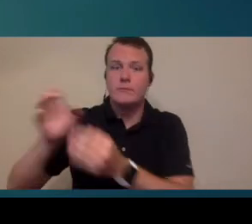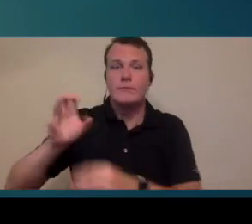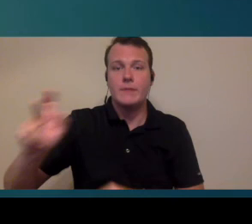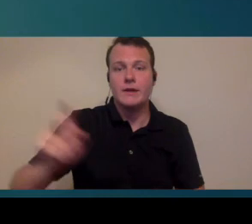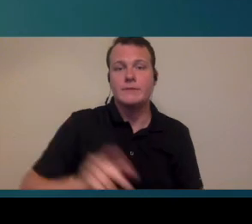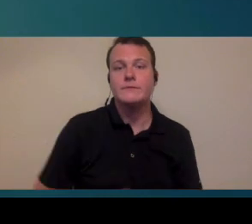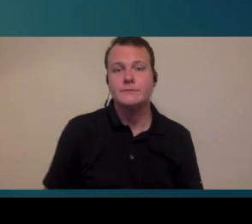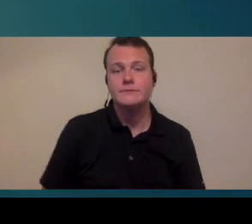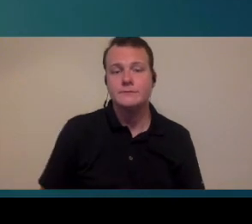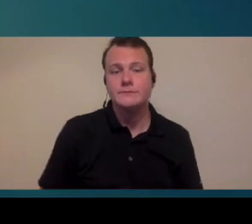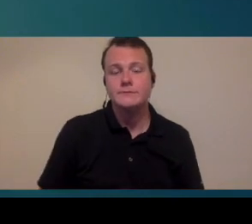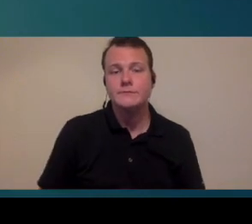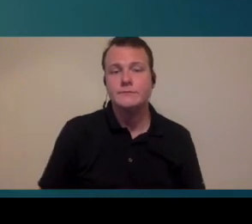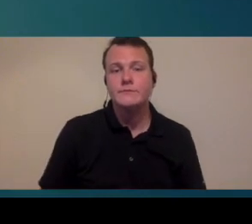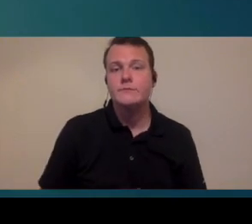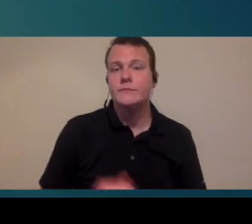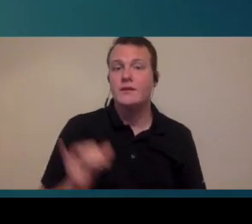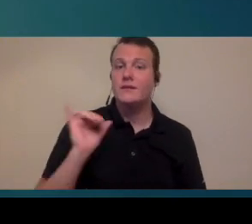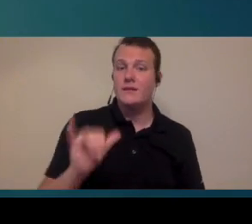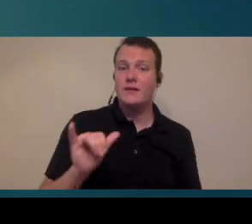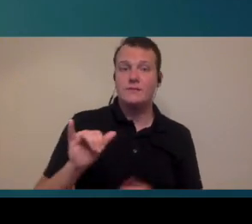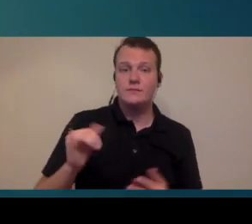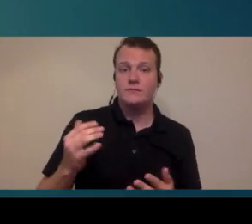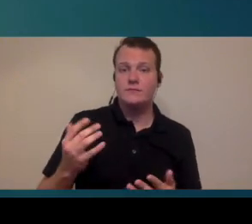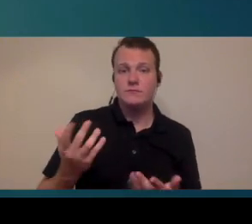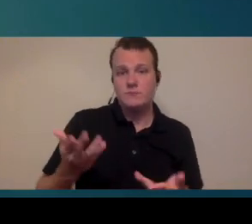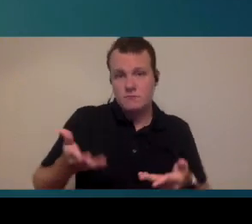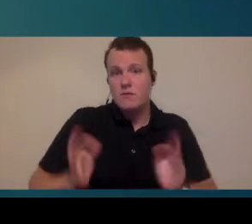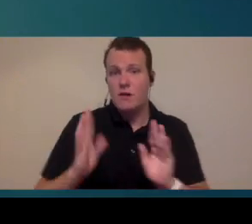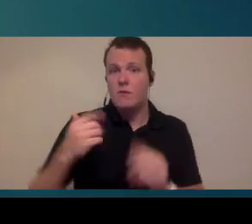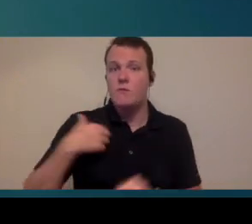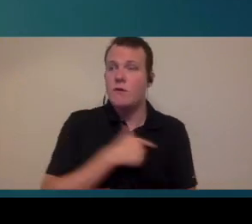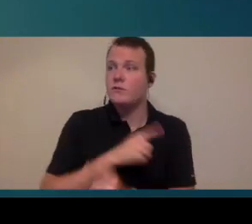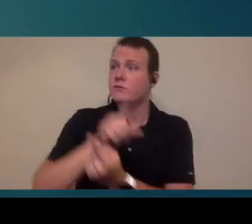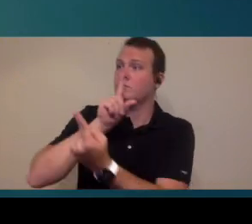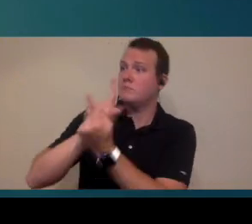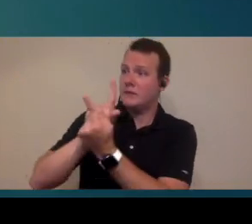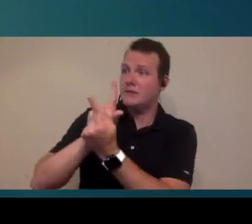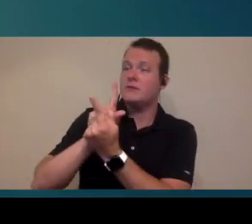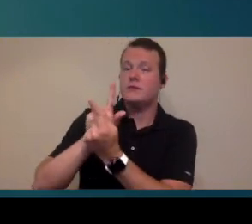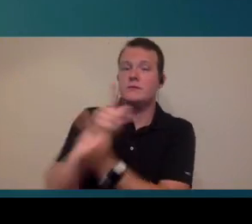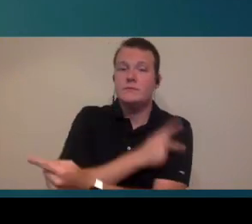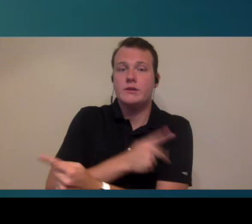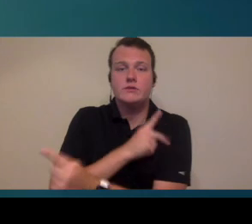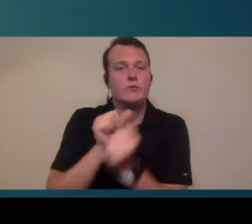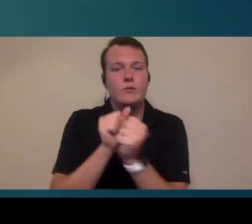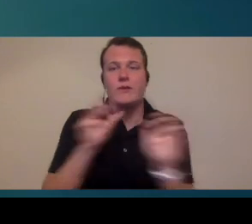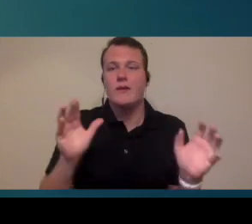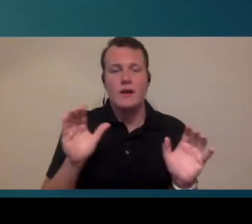in the lab and give them back to us or give them back to the patient that allows us to sort of see patients without equipments that need to be seen